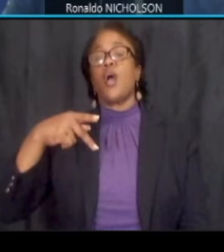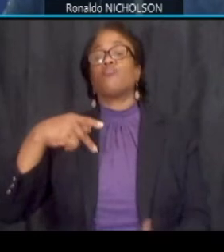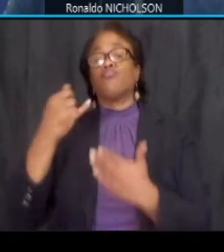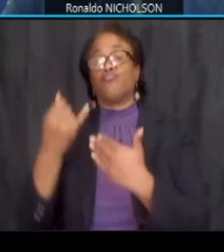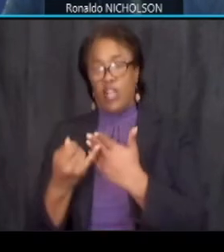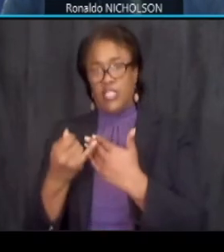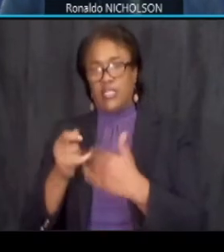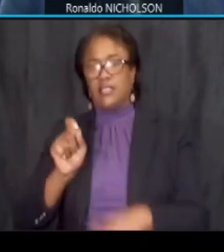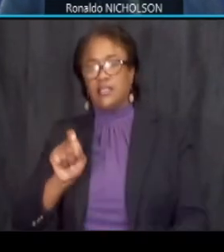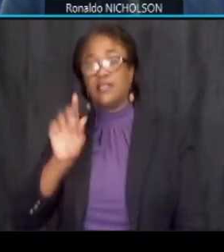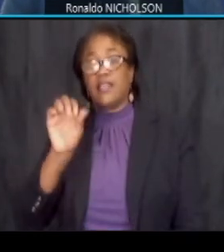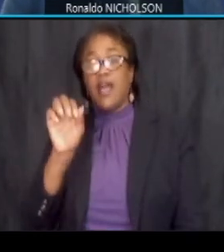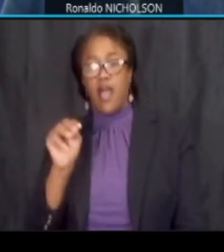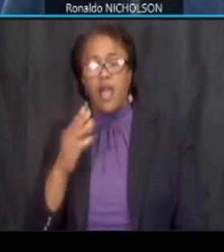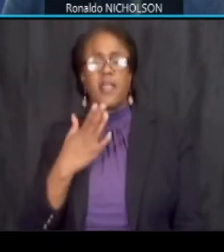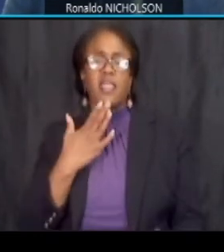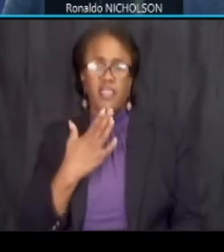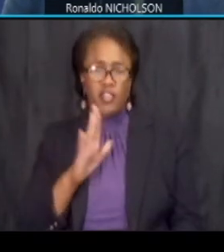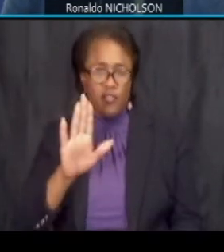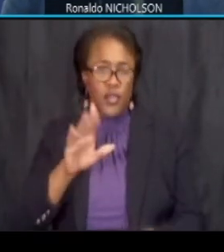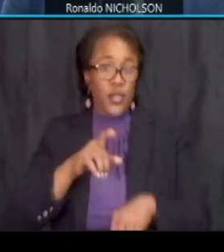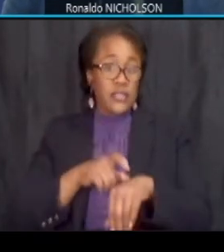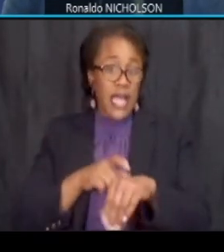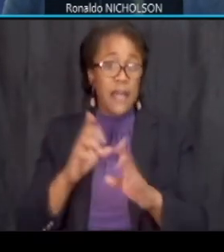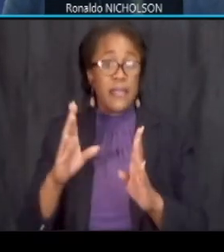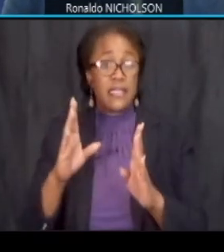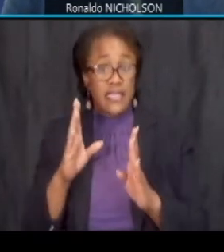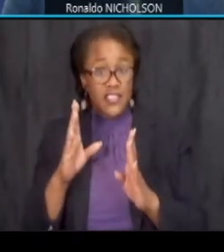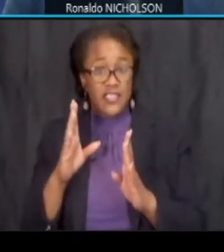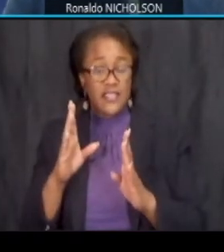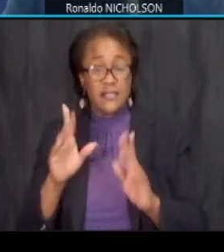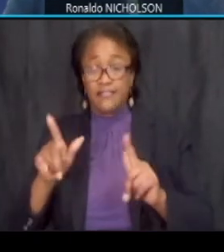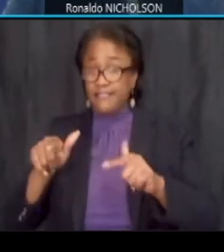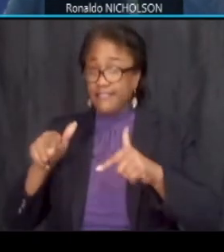thank you for your time and attention and i turn it back over to you charlotte